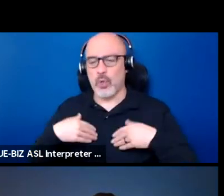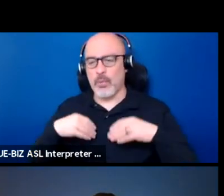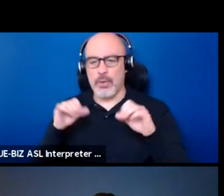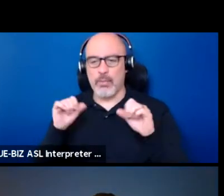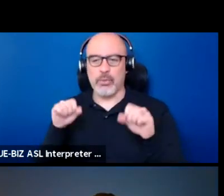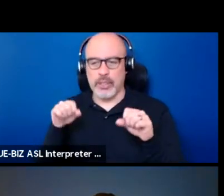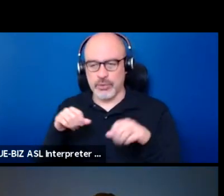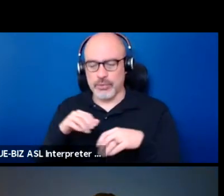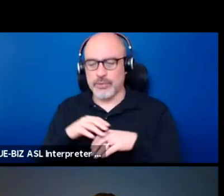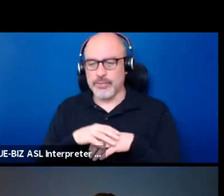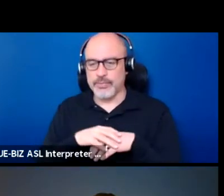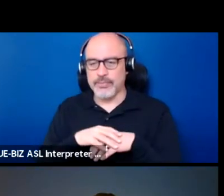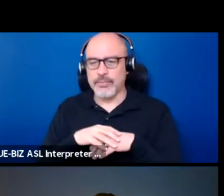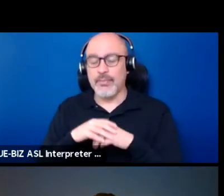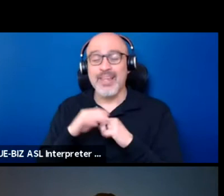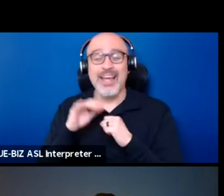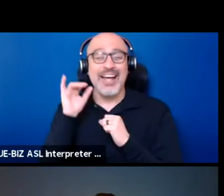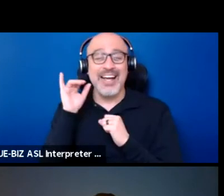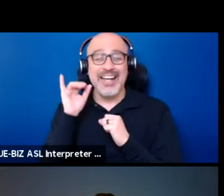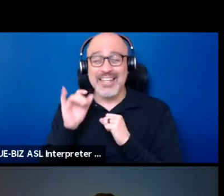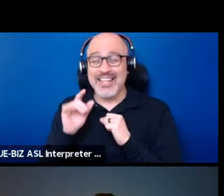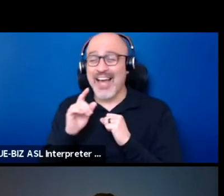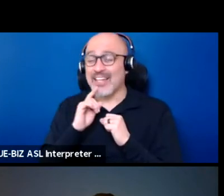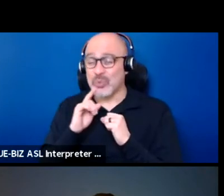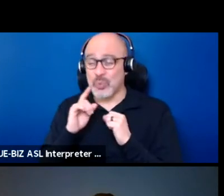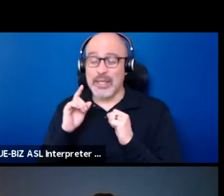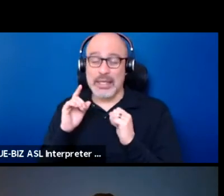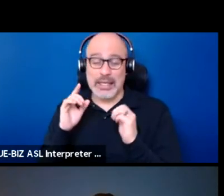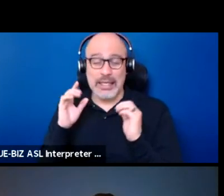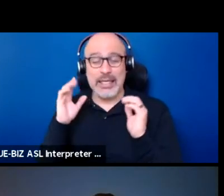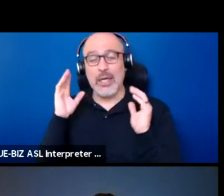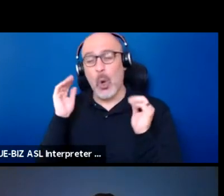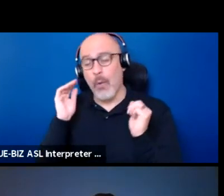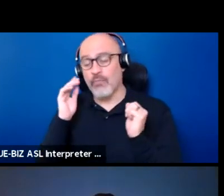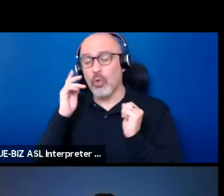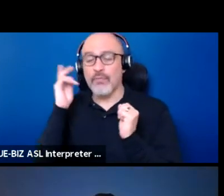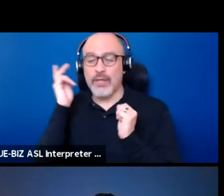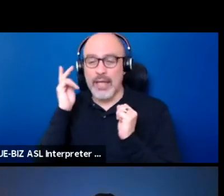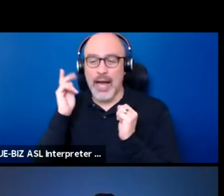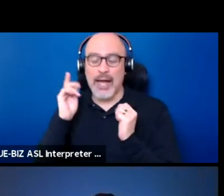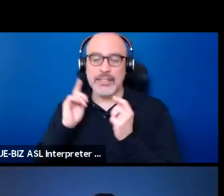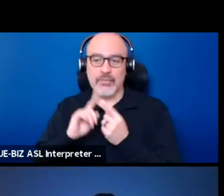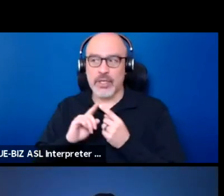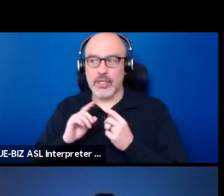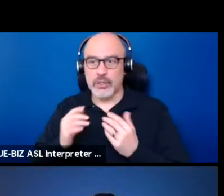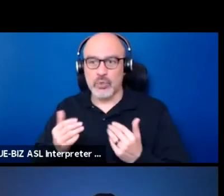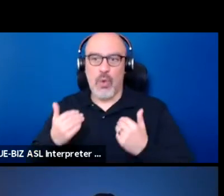So that's actually a really hopeful philosophy to hold as a Dakota person,